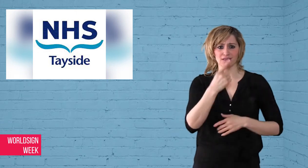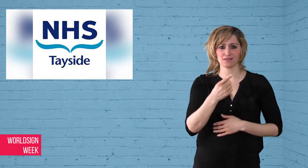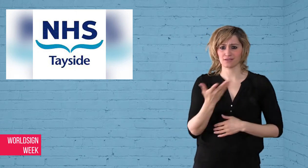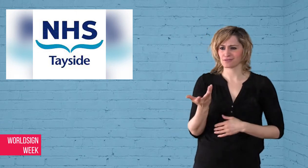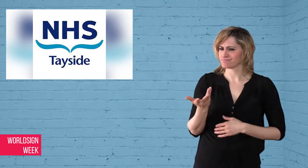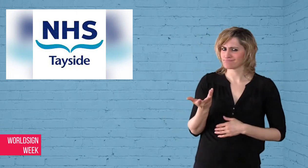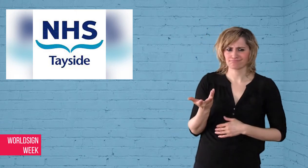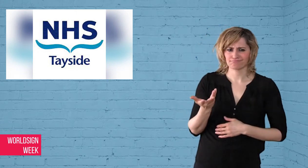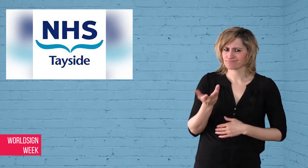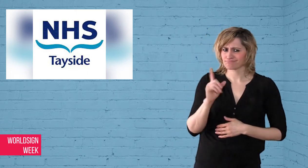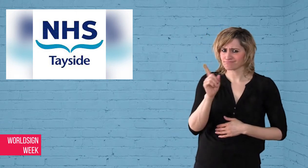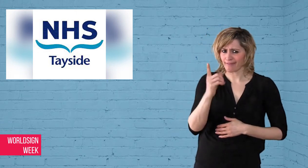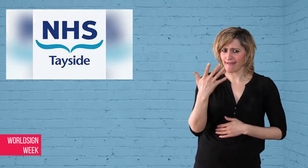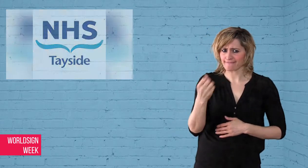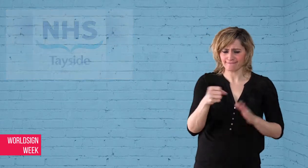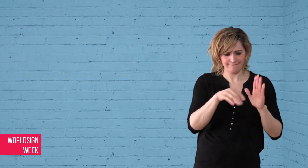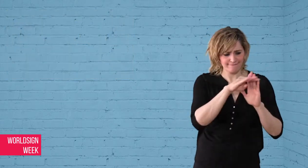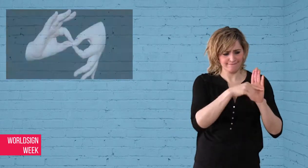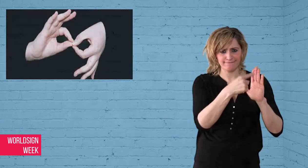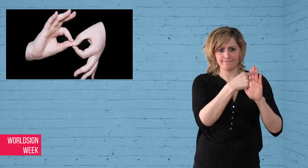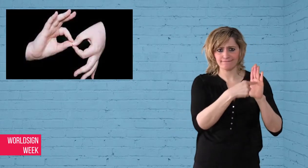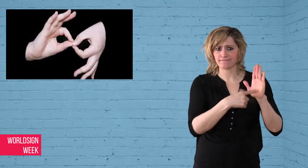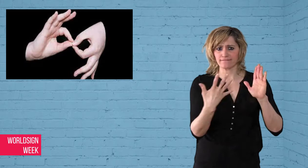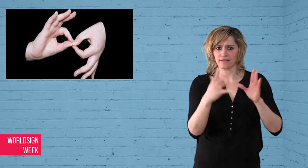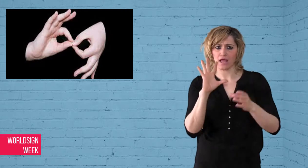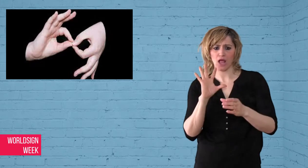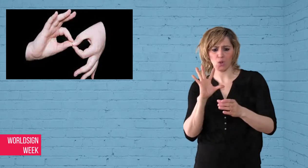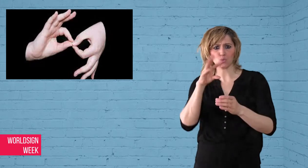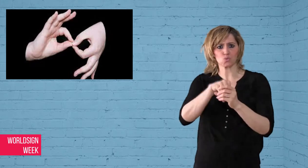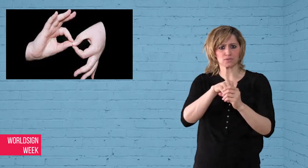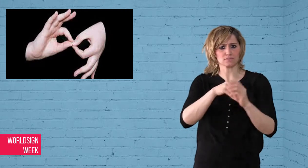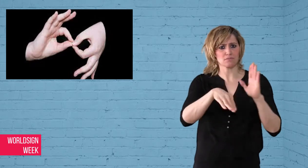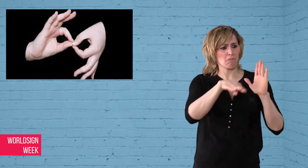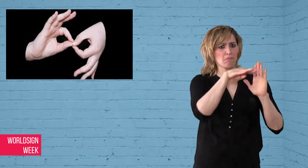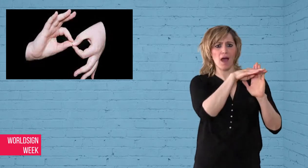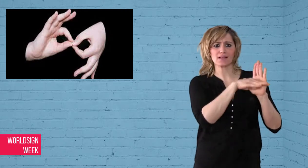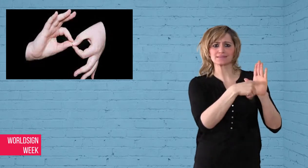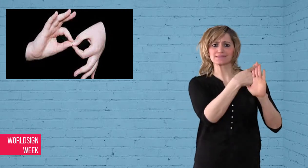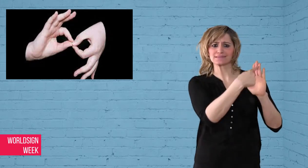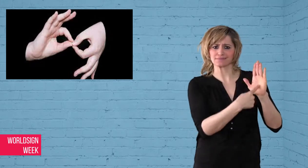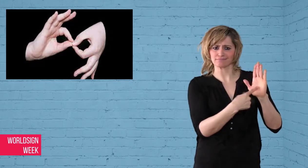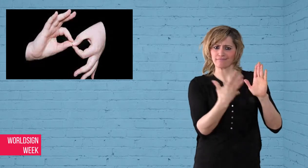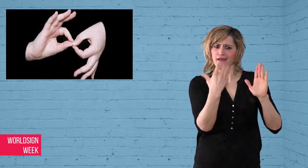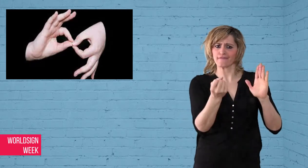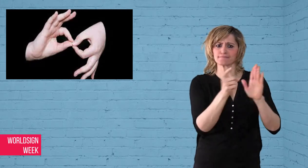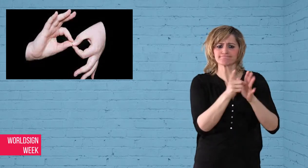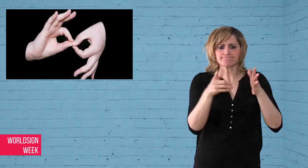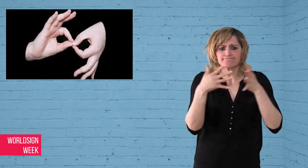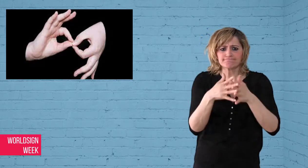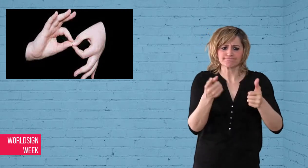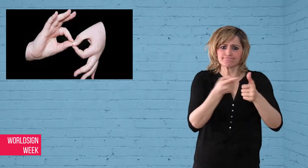Forum says NHS broke inclusive policy